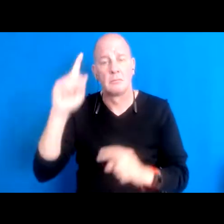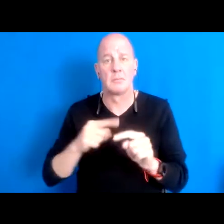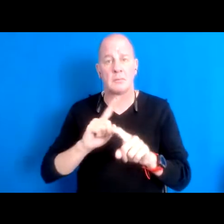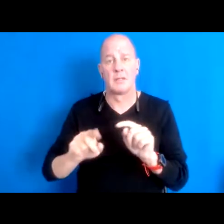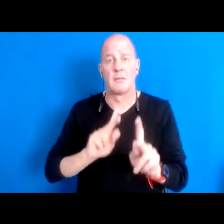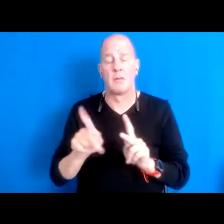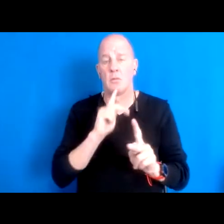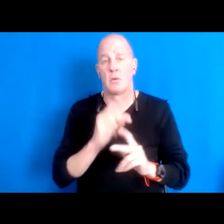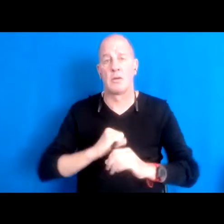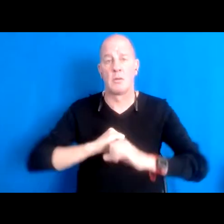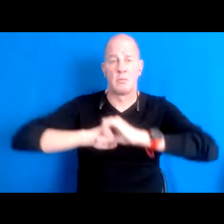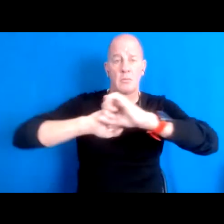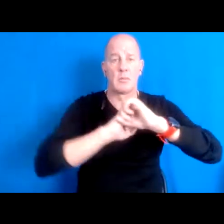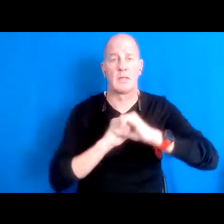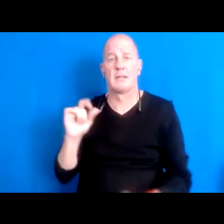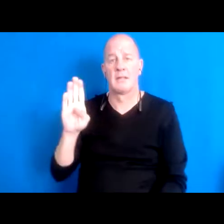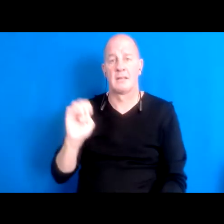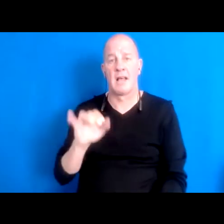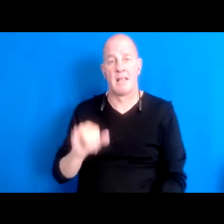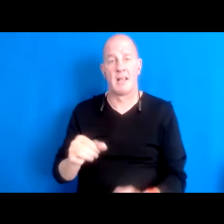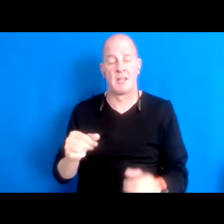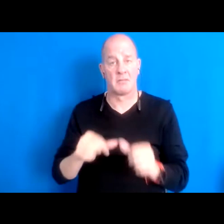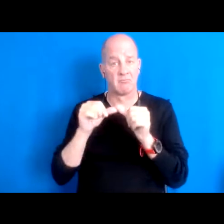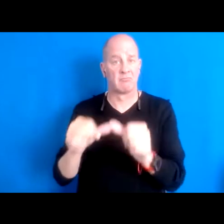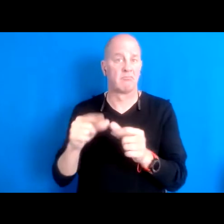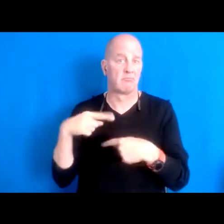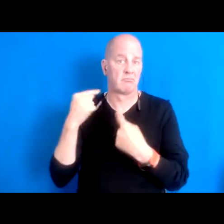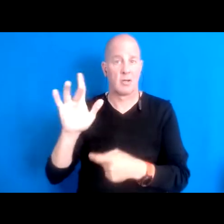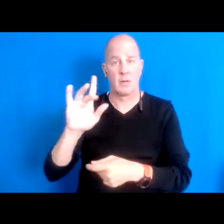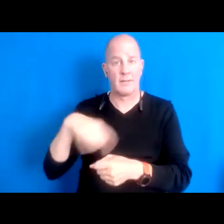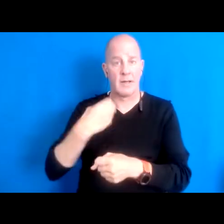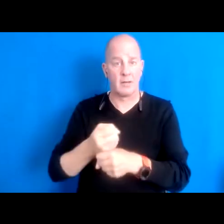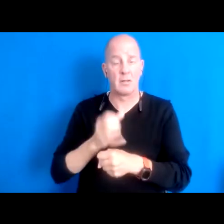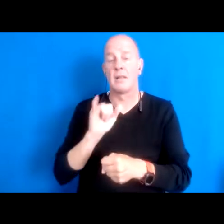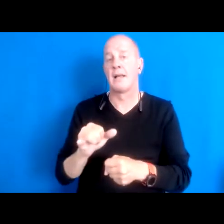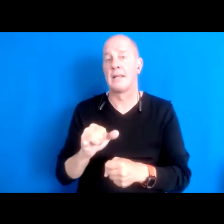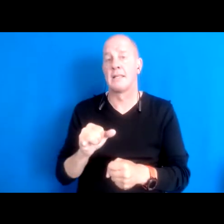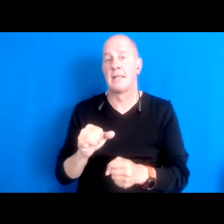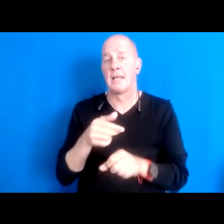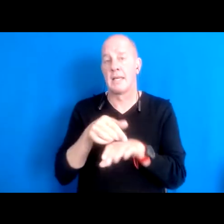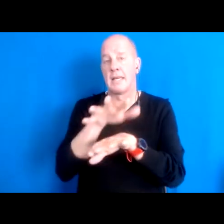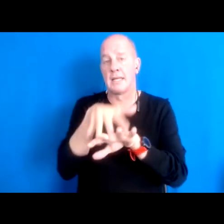sides, and that's organizing that's been going on for 25 years Indigenous women lead 15:54:34 land protection, that's the core of our work right.